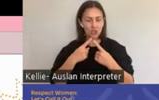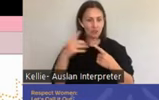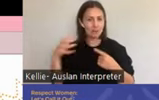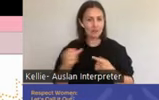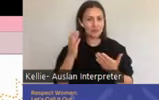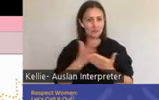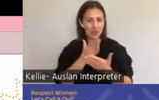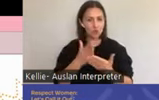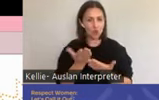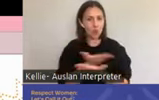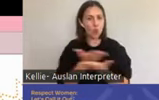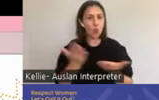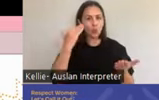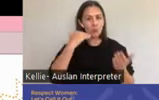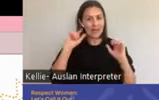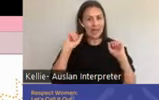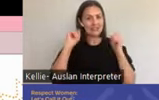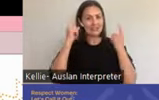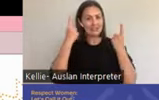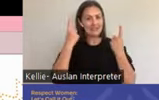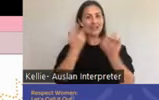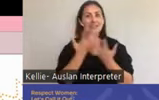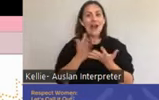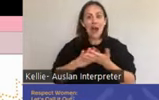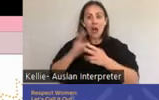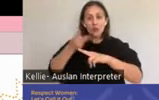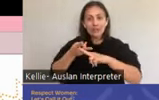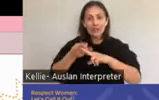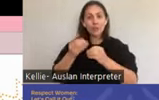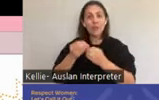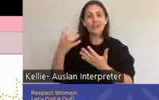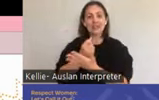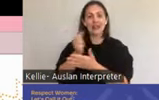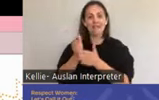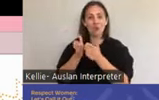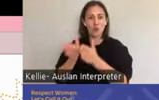Consent and pleasure are key components of safety sex education. Furthermore,